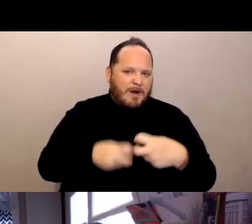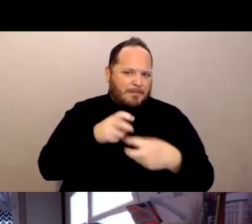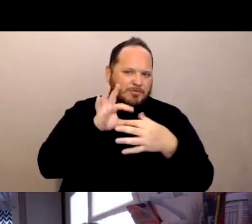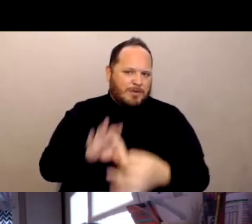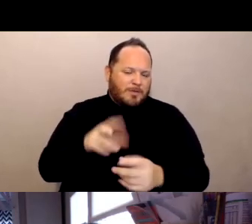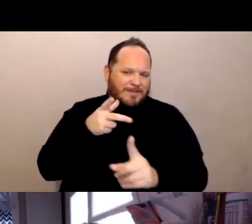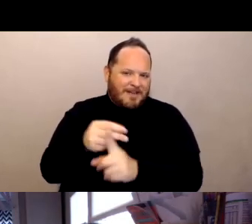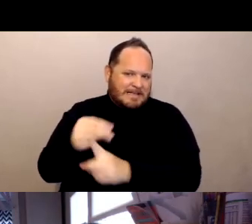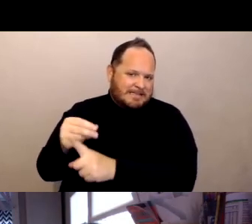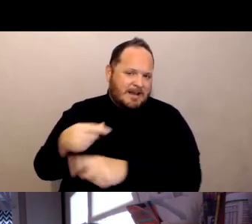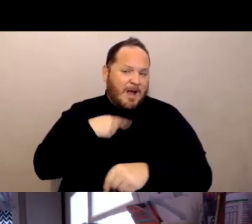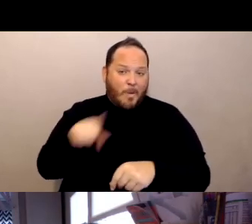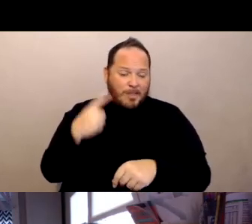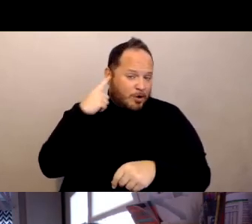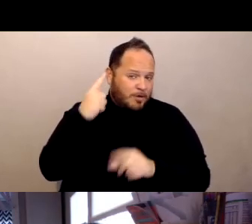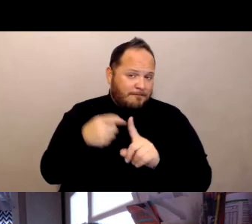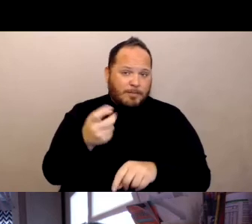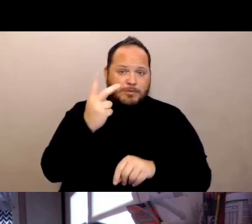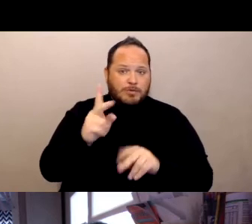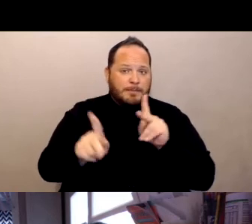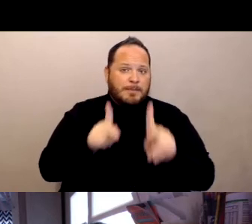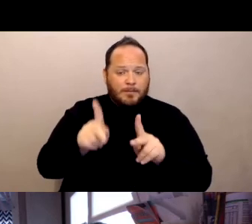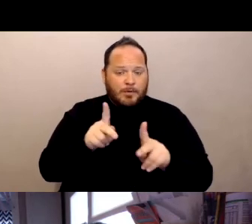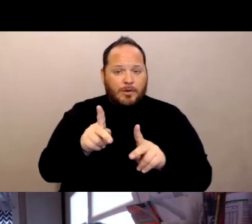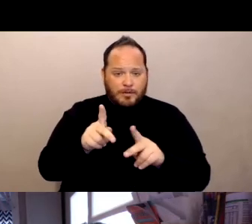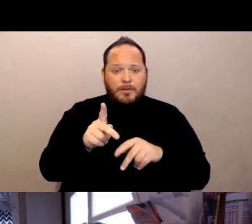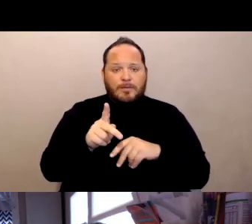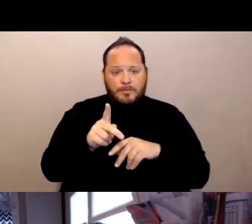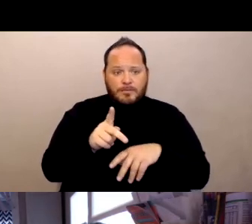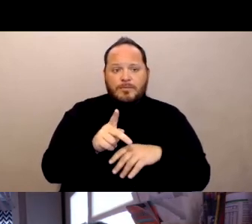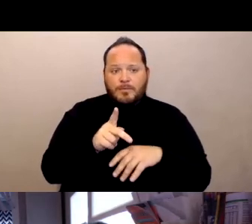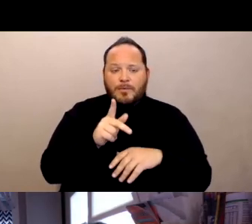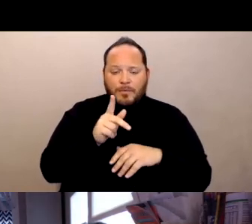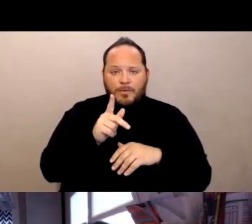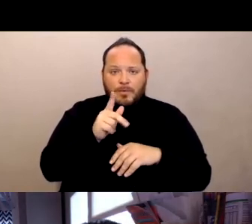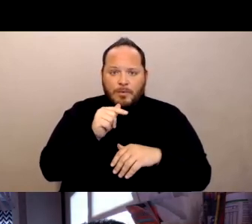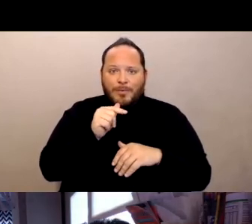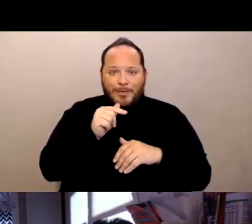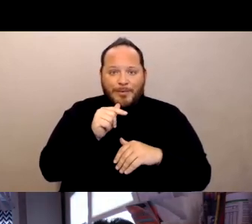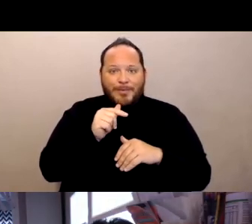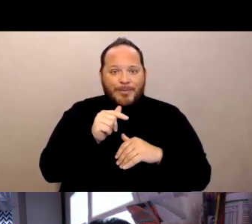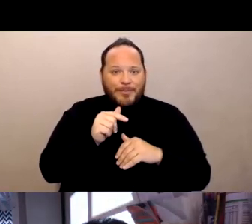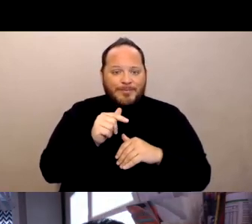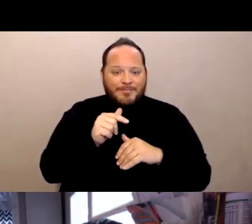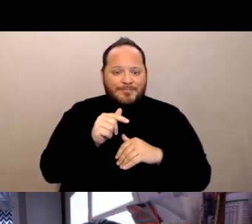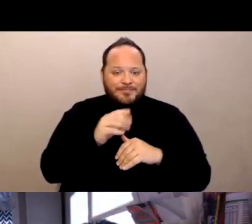I only heard from two people who had said for, and they were representing their loved ones